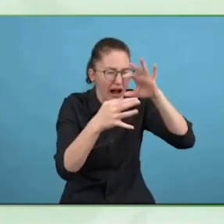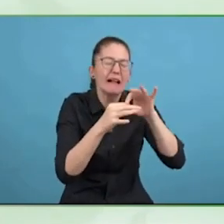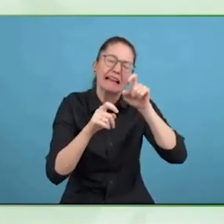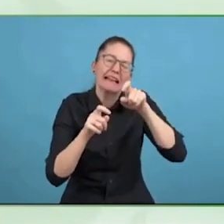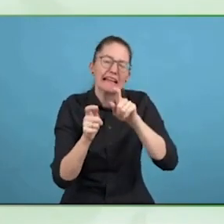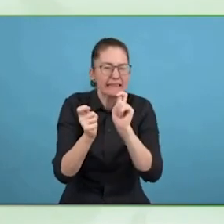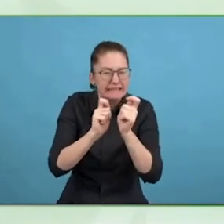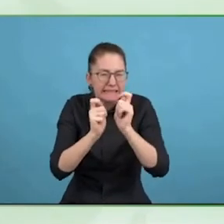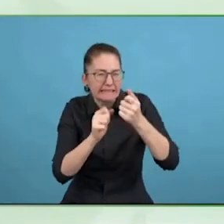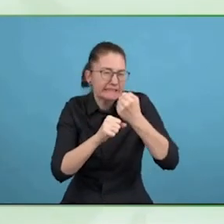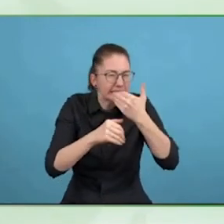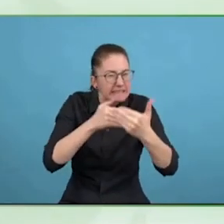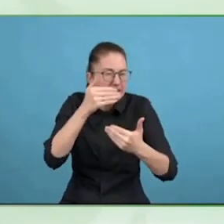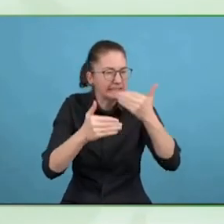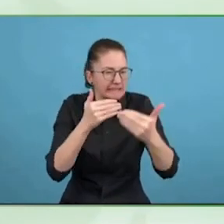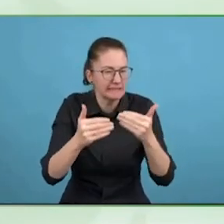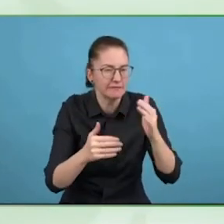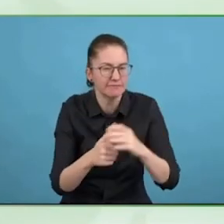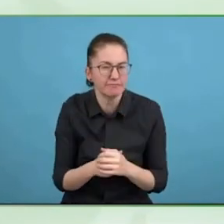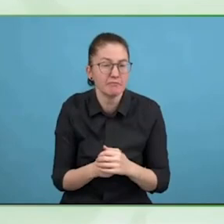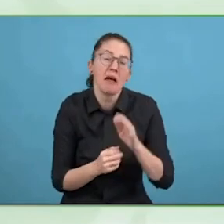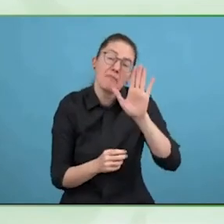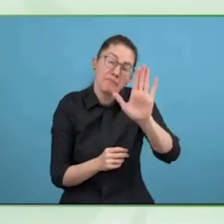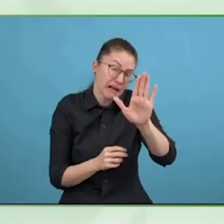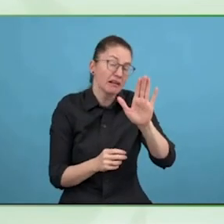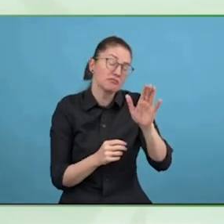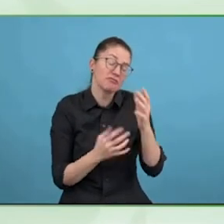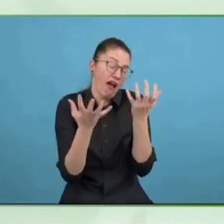But all the factors that impact on the successful use and adoption of